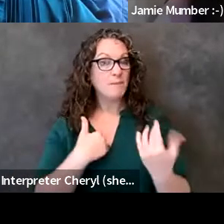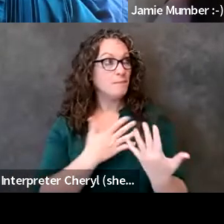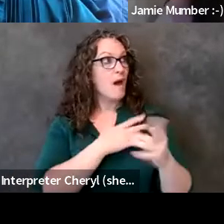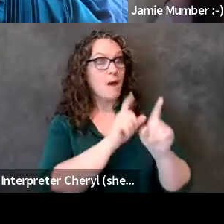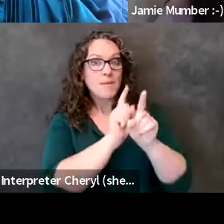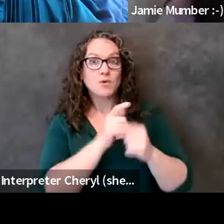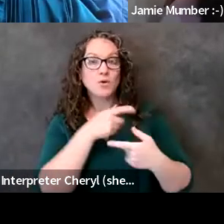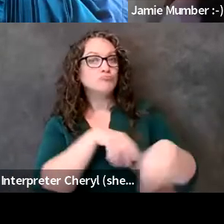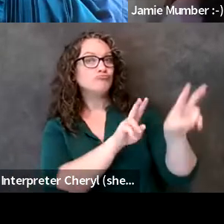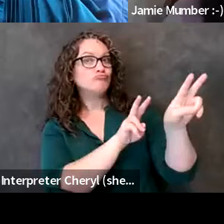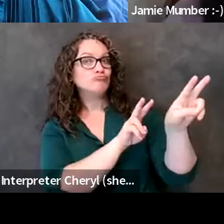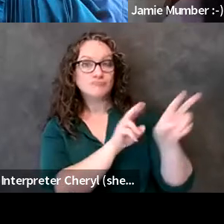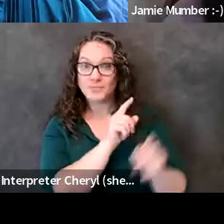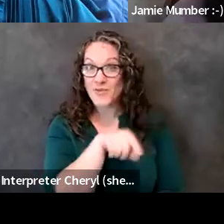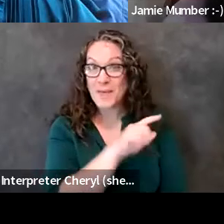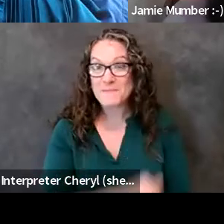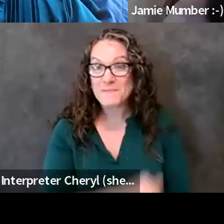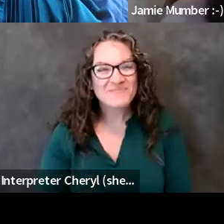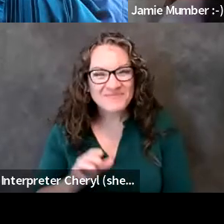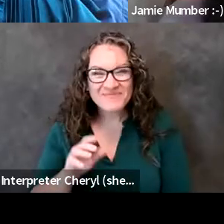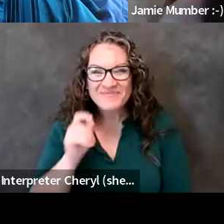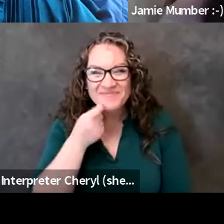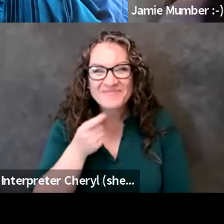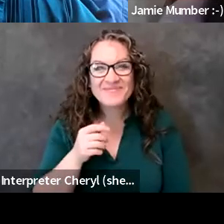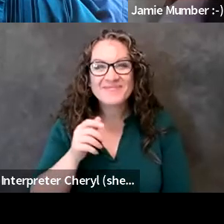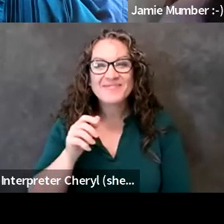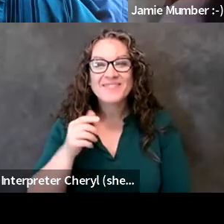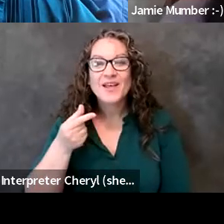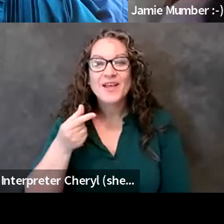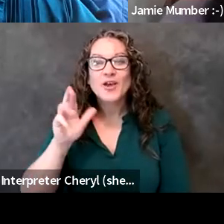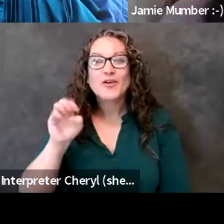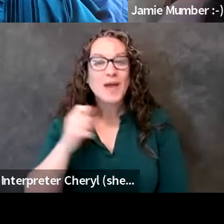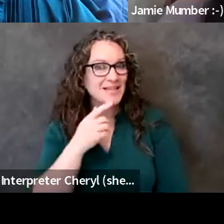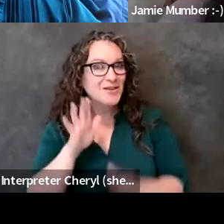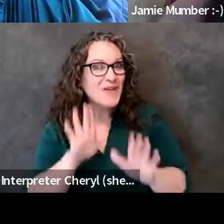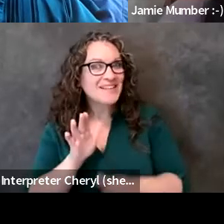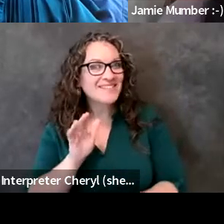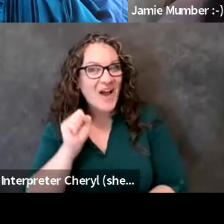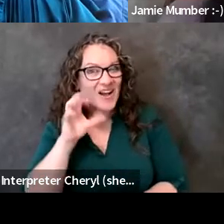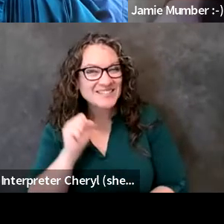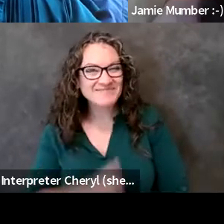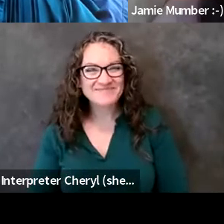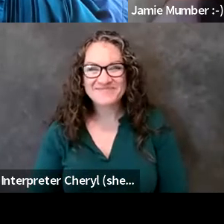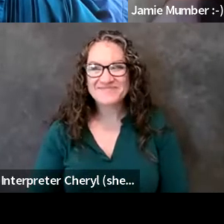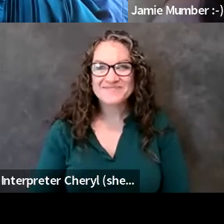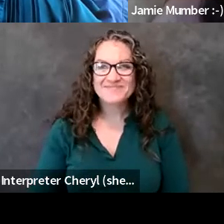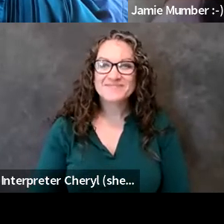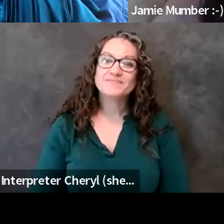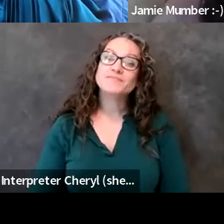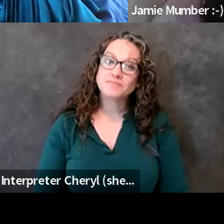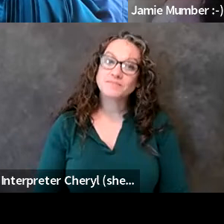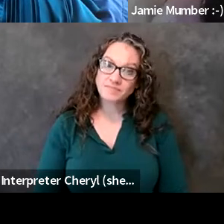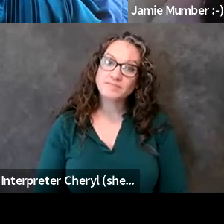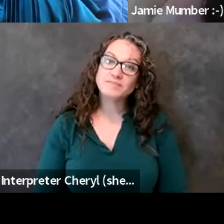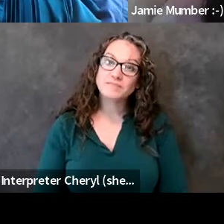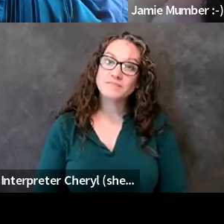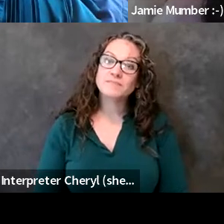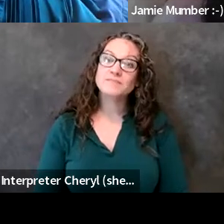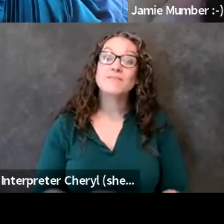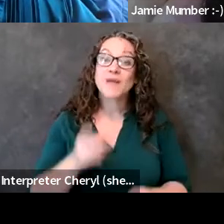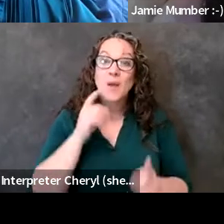awesome awesome oh i think it dizzy is kristin we will go ahead and spotlight you jesse we